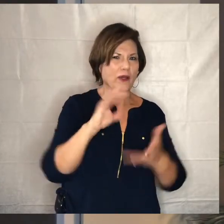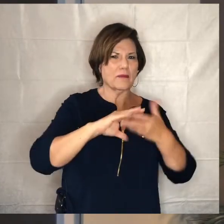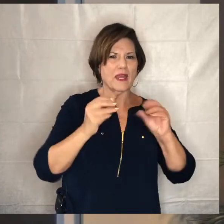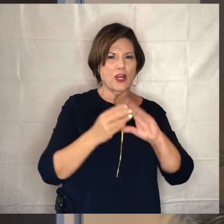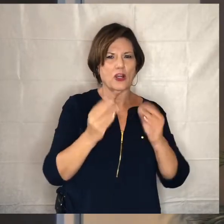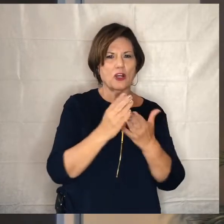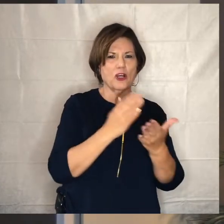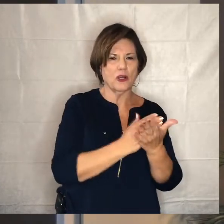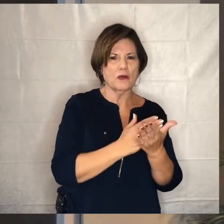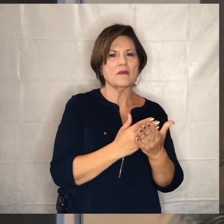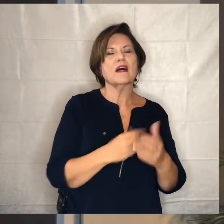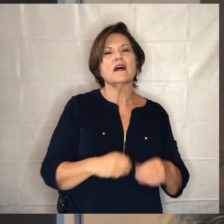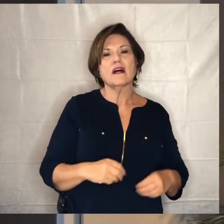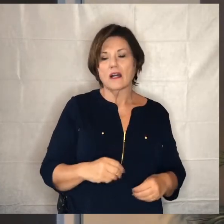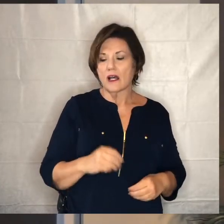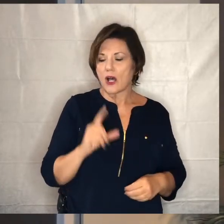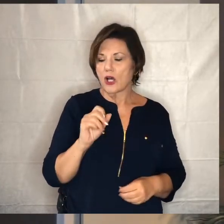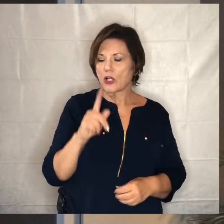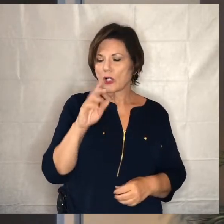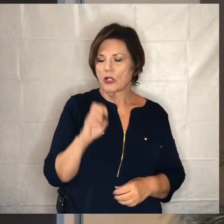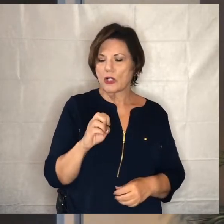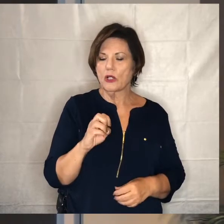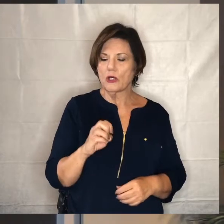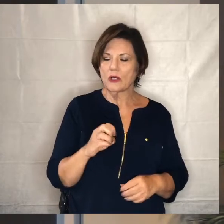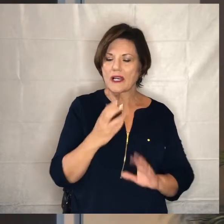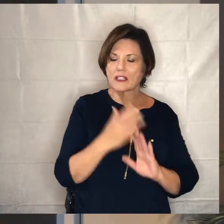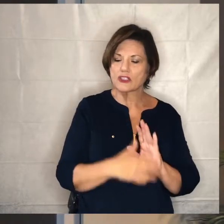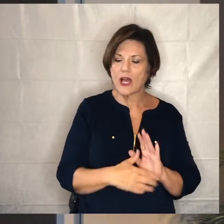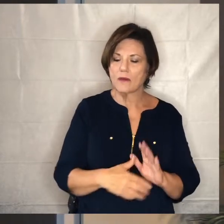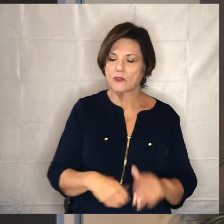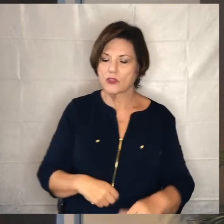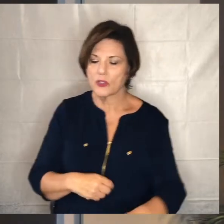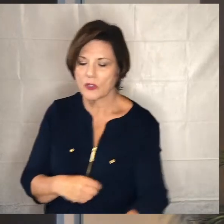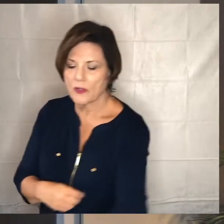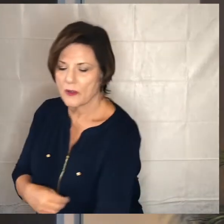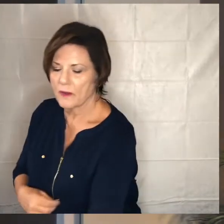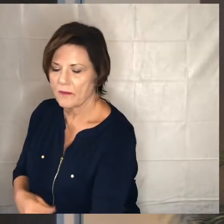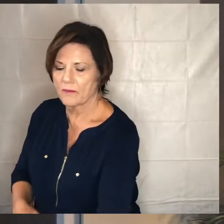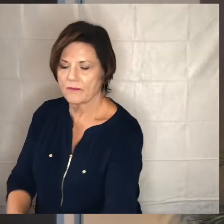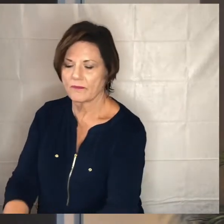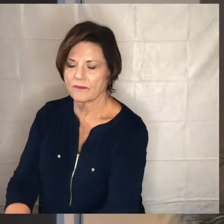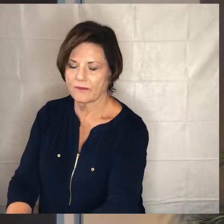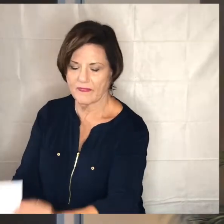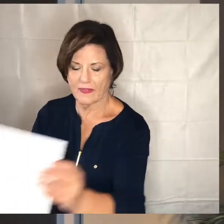be looking at verses 1 through 9 and that's where we're going to begin so